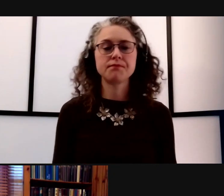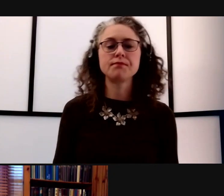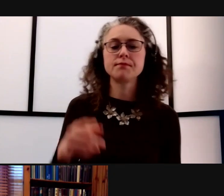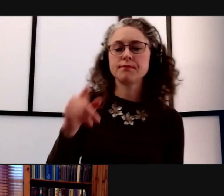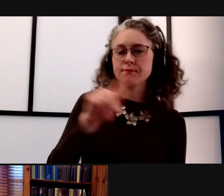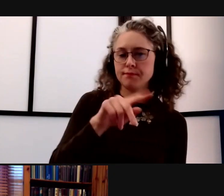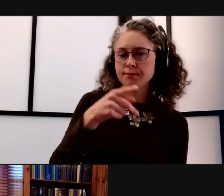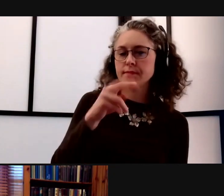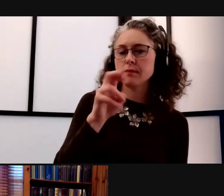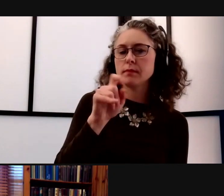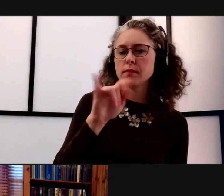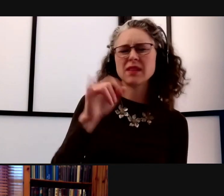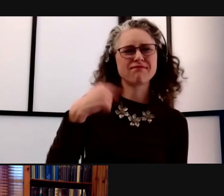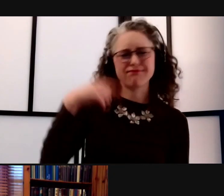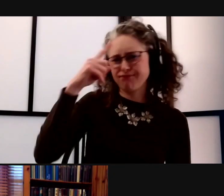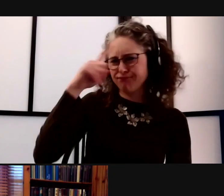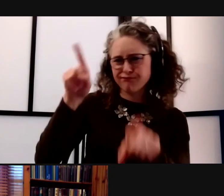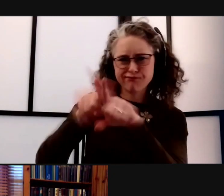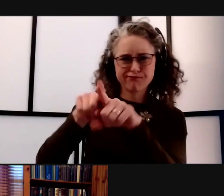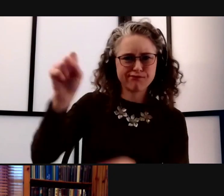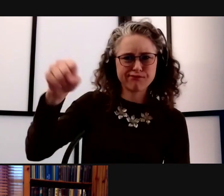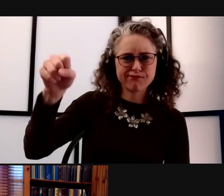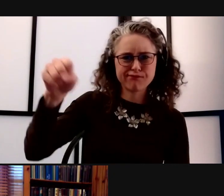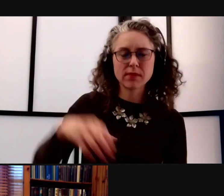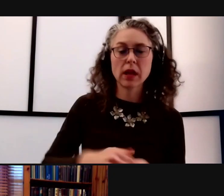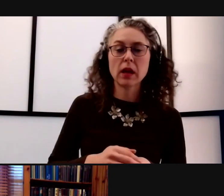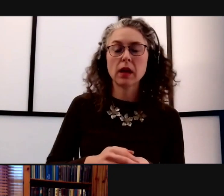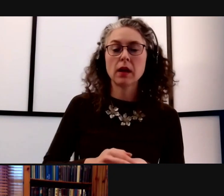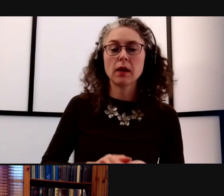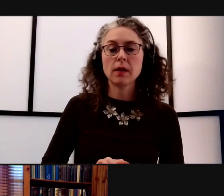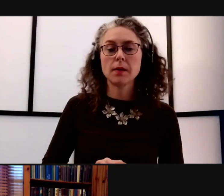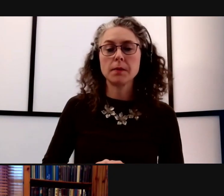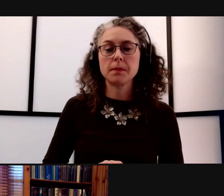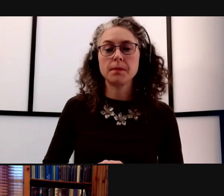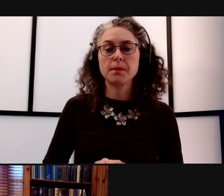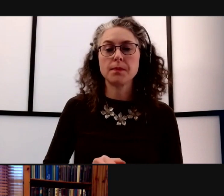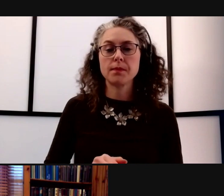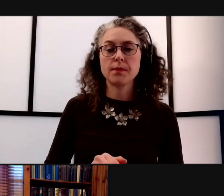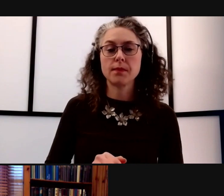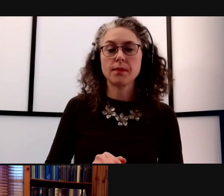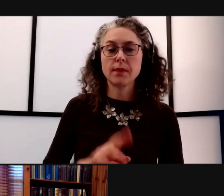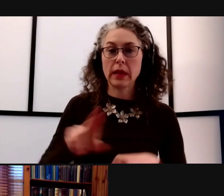And I know that the leadership, nationally, this is a priority.